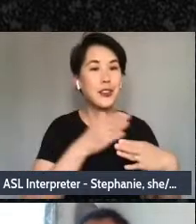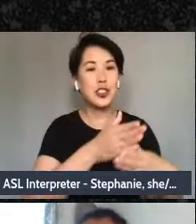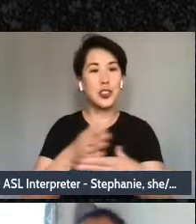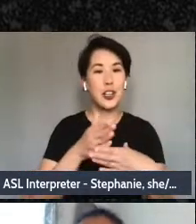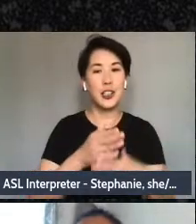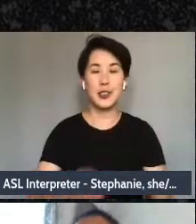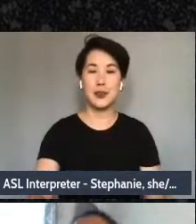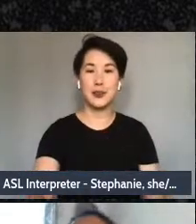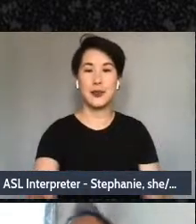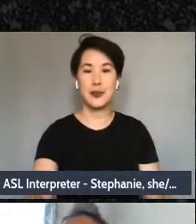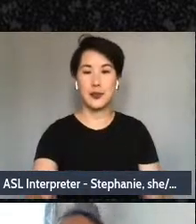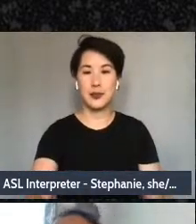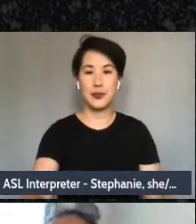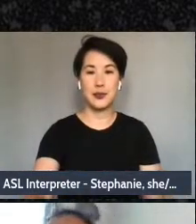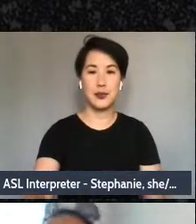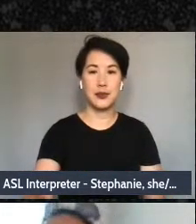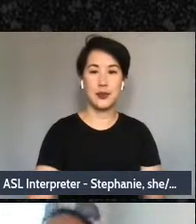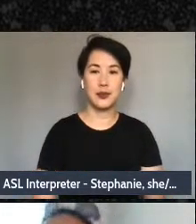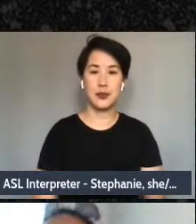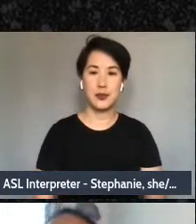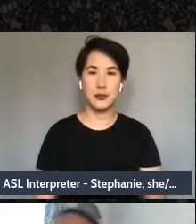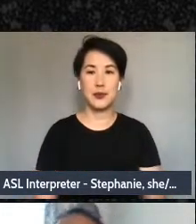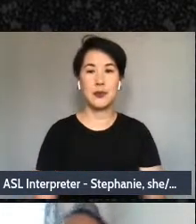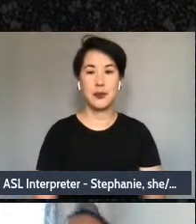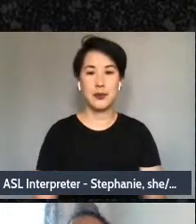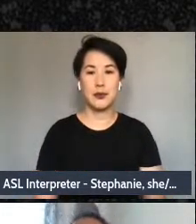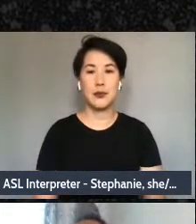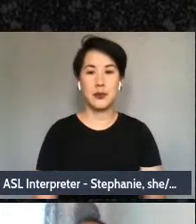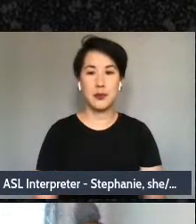Hearing from Jasmine, the labels were negative learning to let go of them has